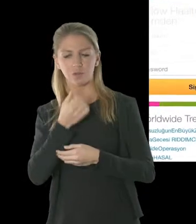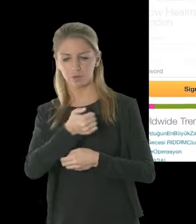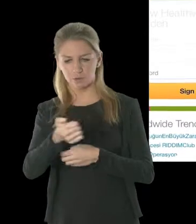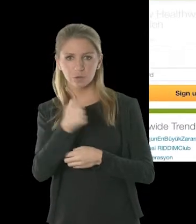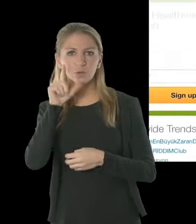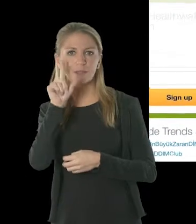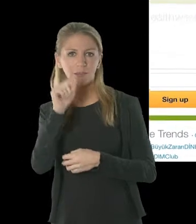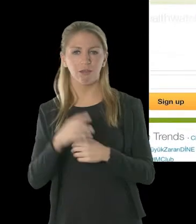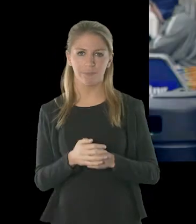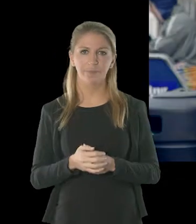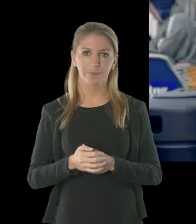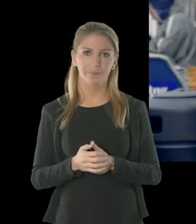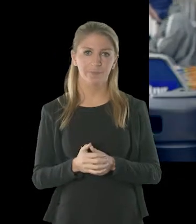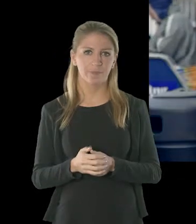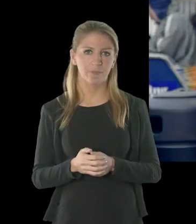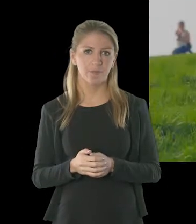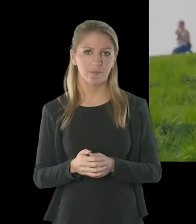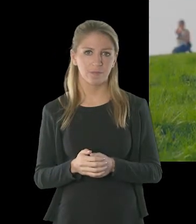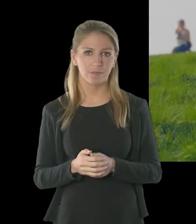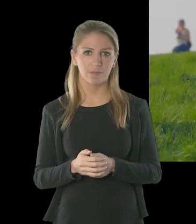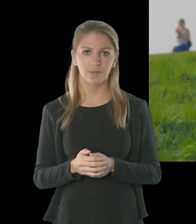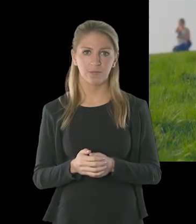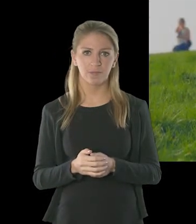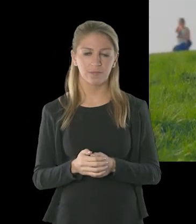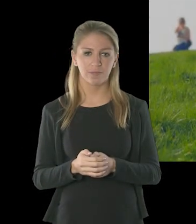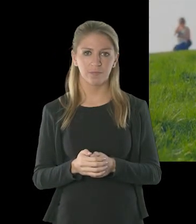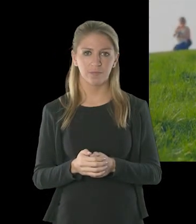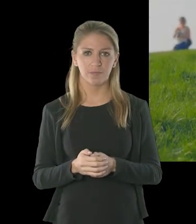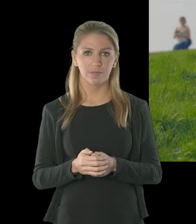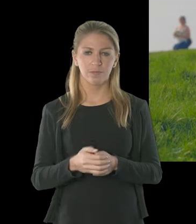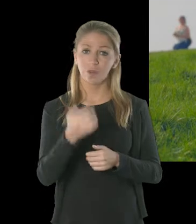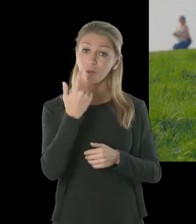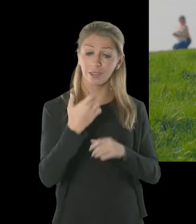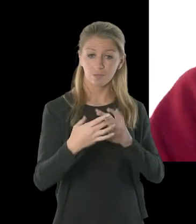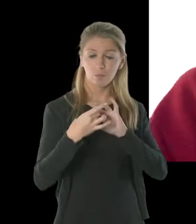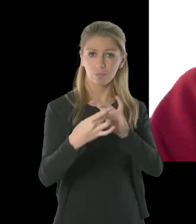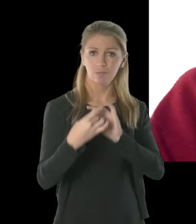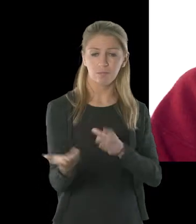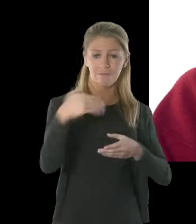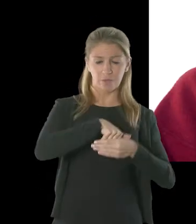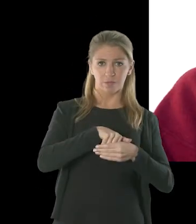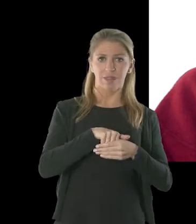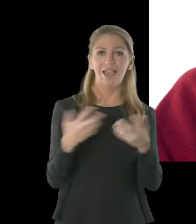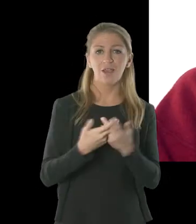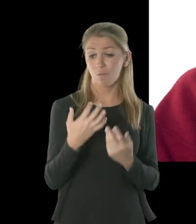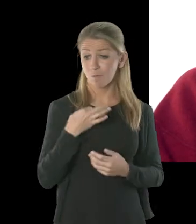You can work with us through volunteering or just keep in touch with us through our